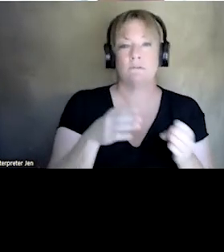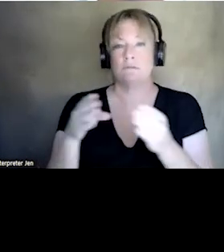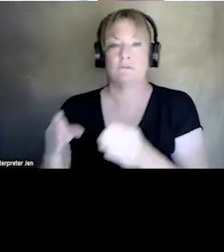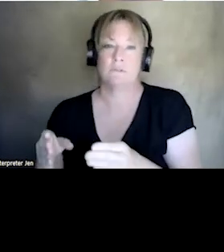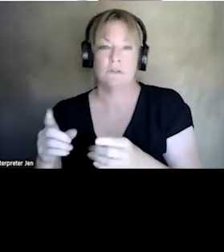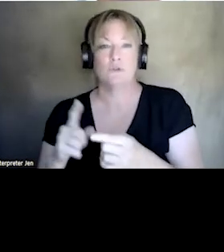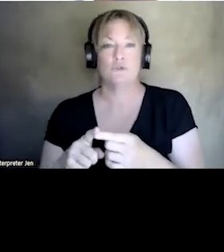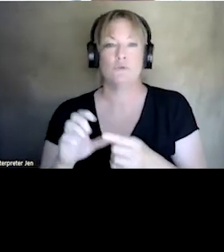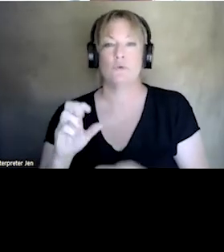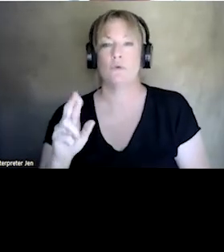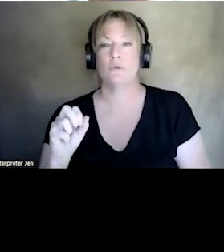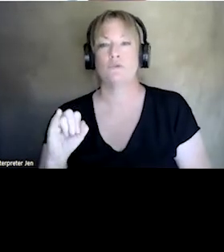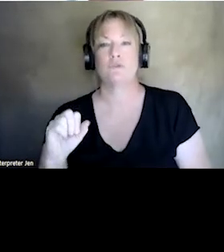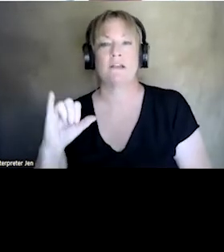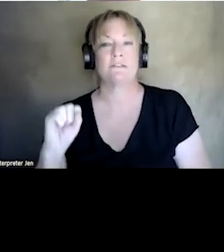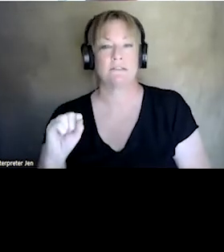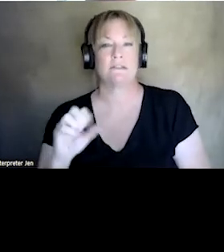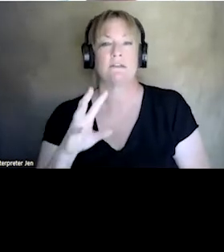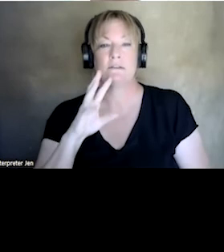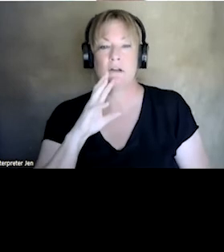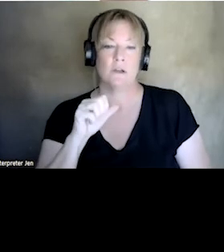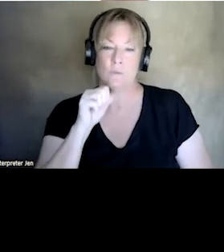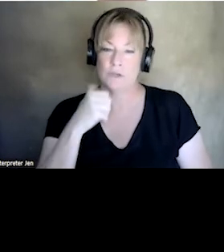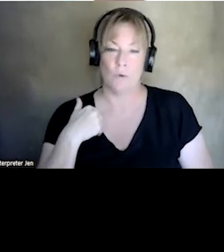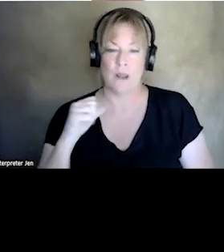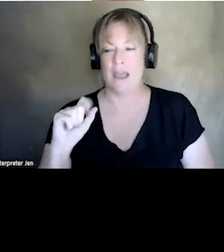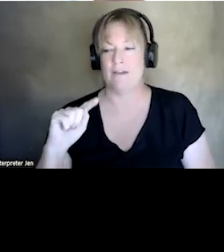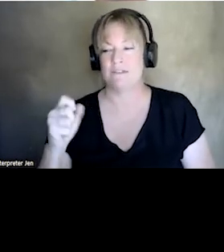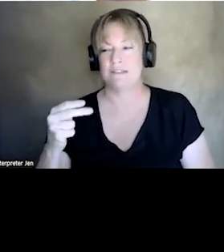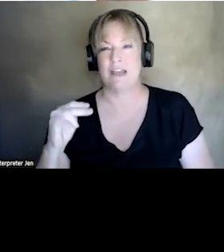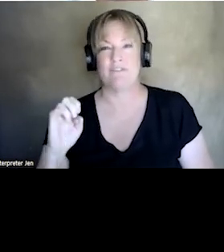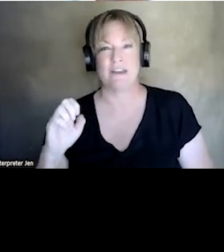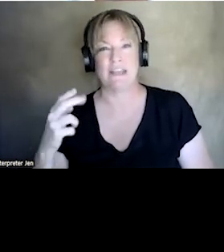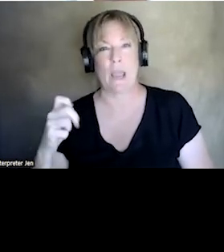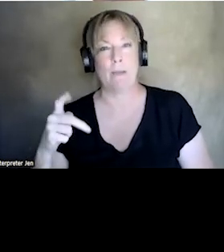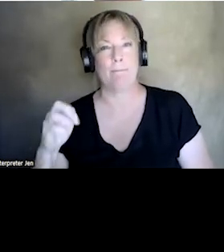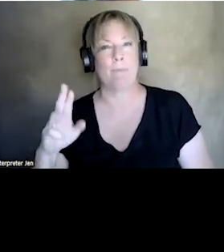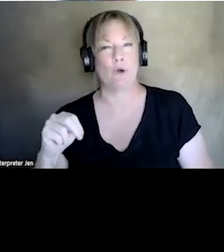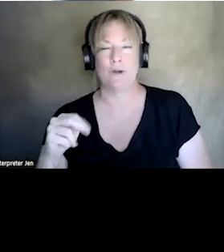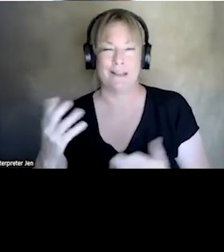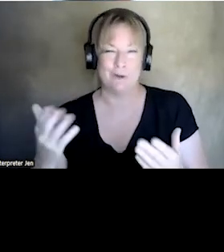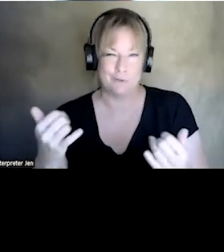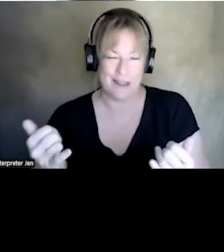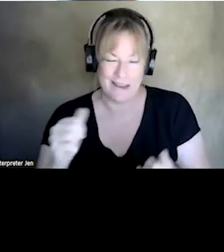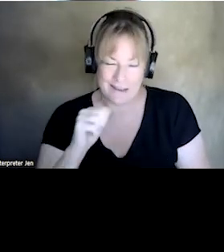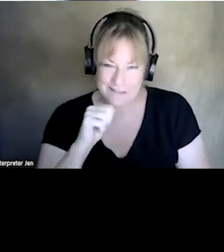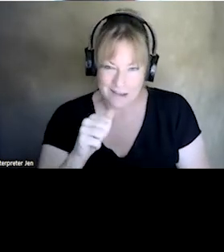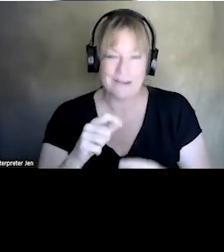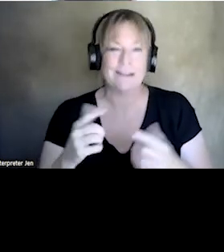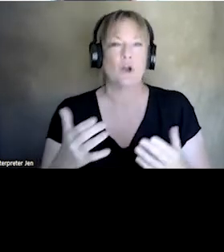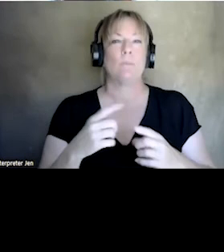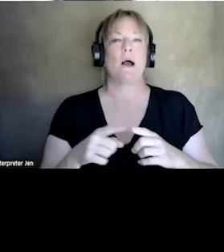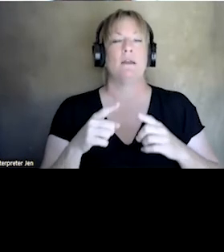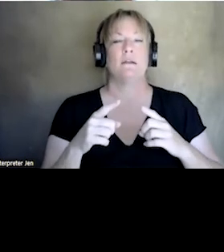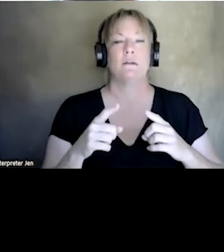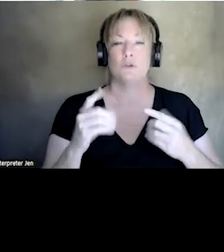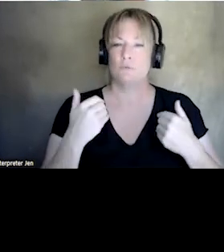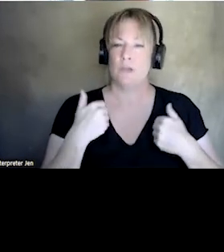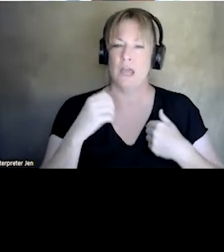CRISIS TALK. WE DON'T HAVE STEPHANIE HEPBURN WITH US TODAY. DO WE HAVE SUE MURRAY ON?